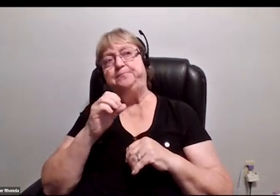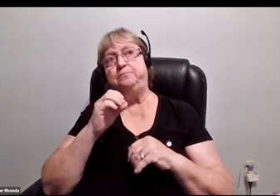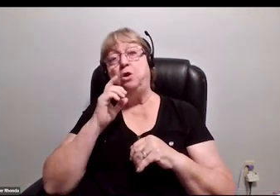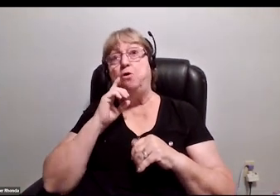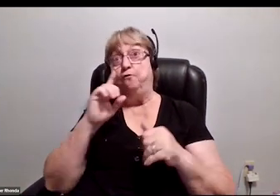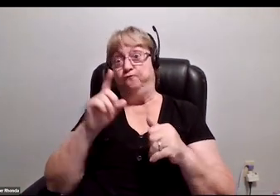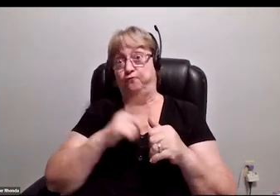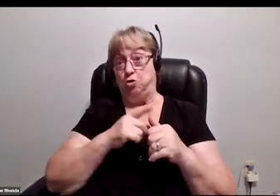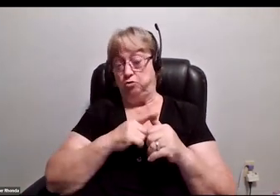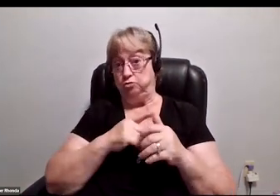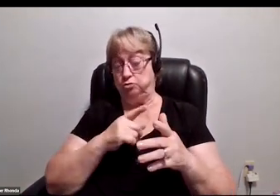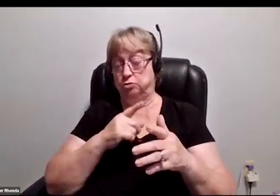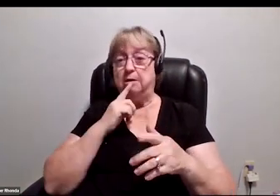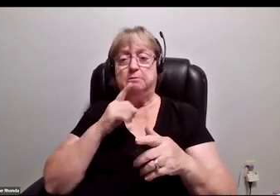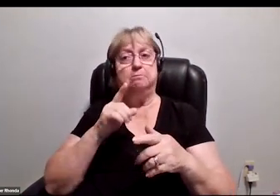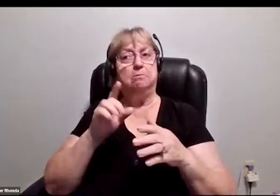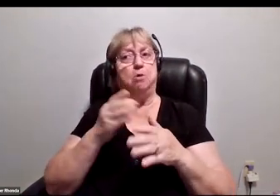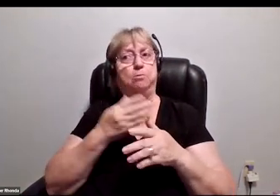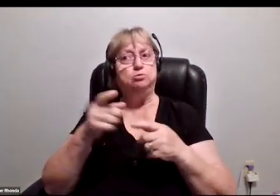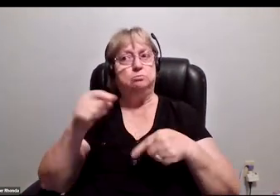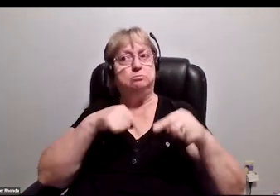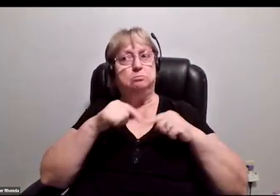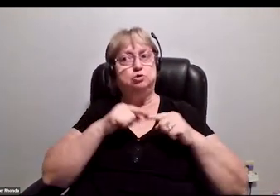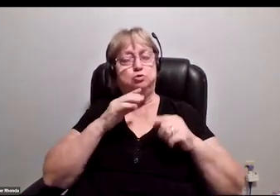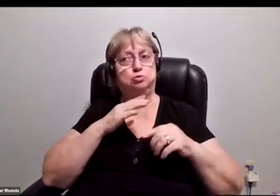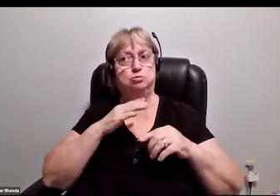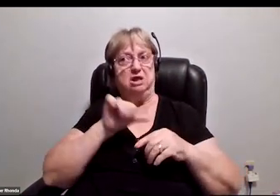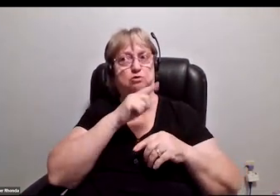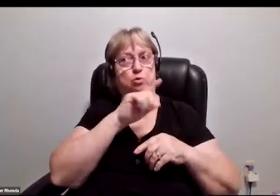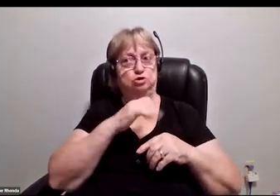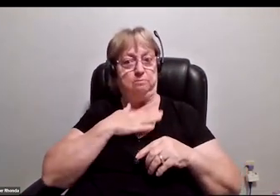First and foremost, and almost to go back to that other question about how my disability helped in the music industry.